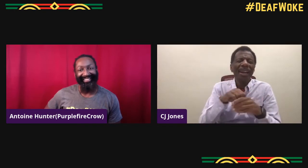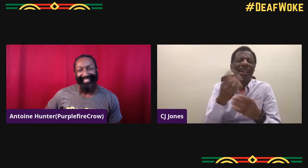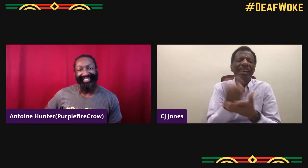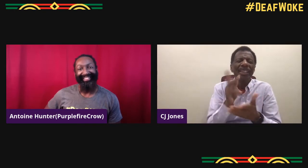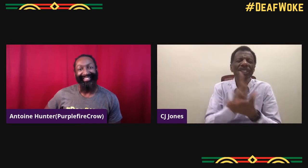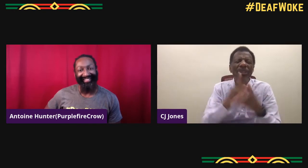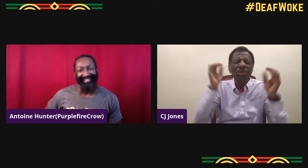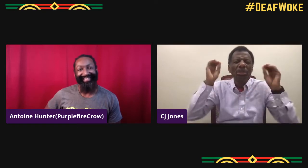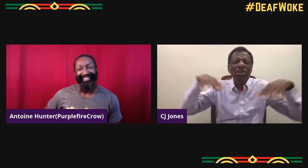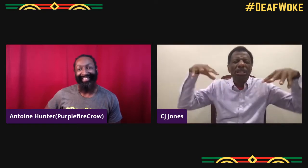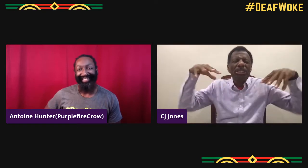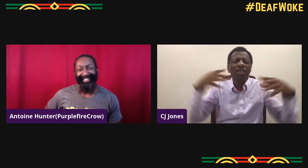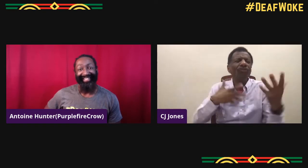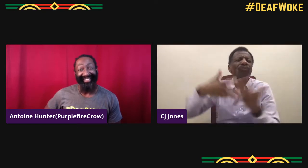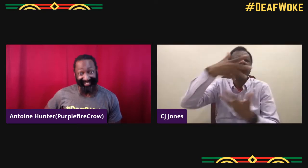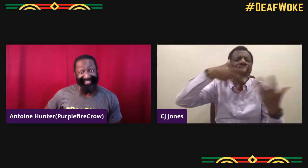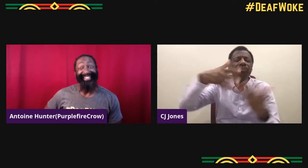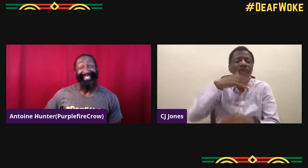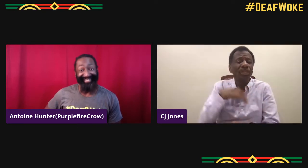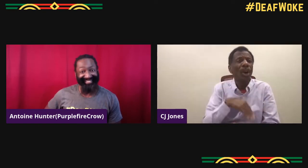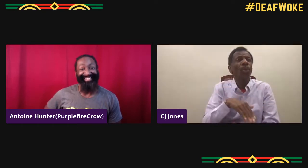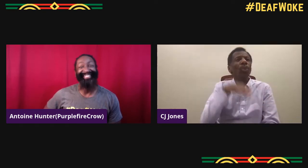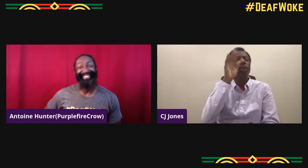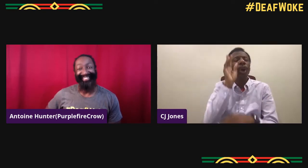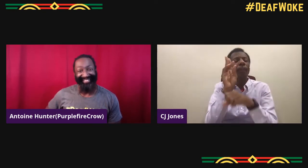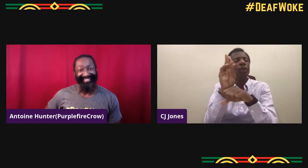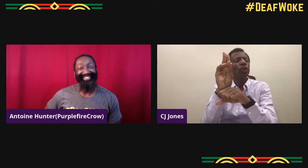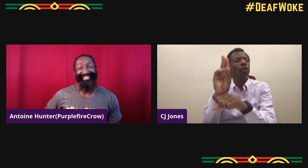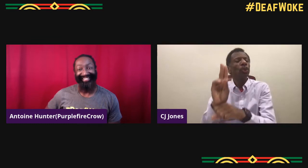and so we had black, white, it didn't matter in the kitchen,